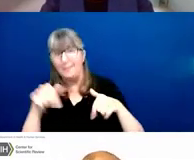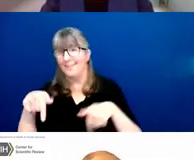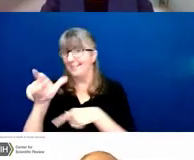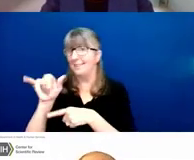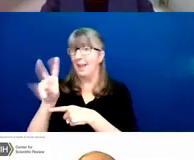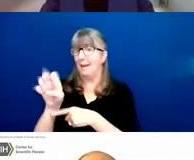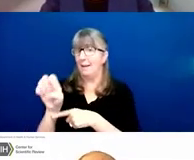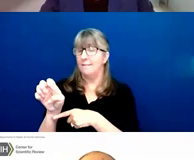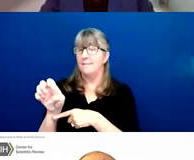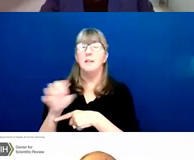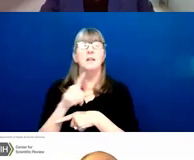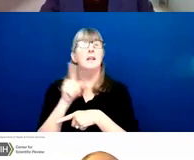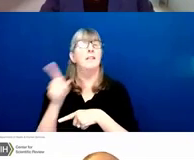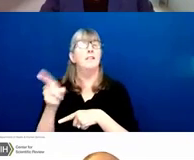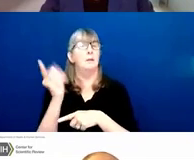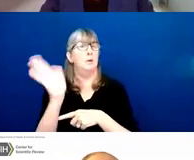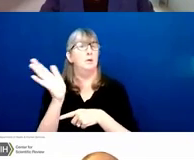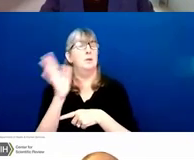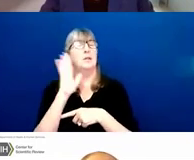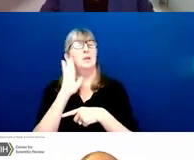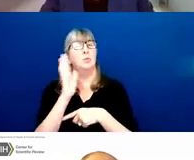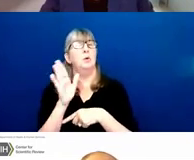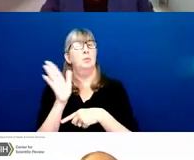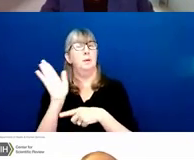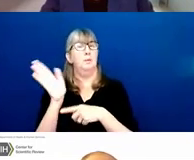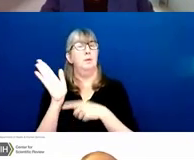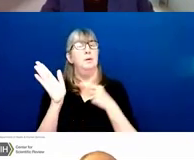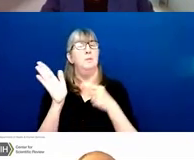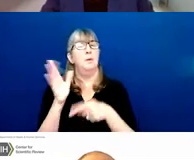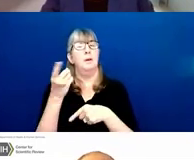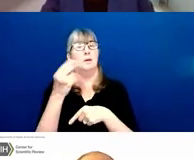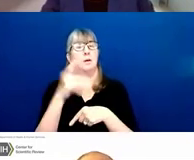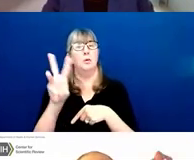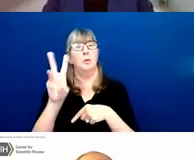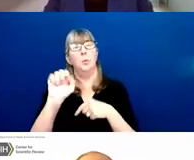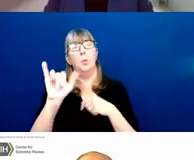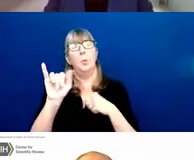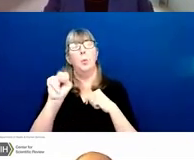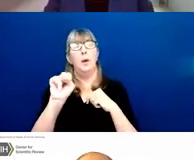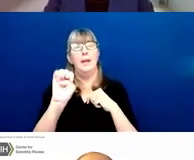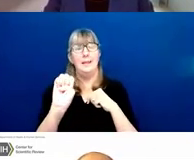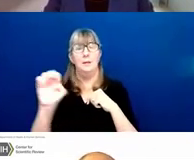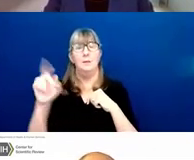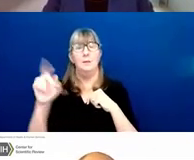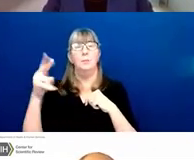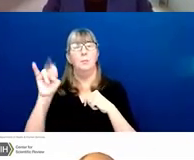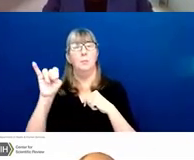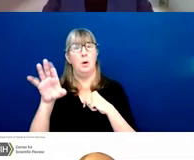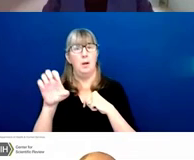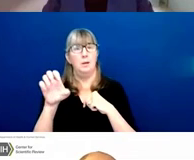and that presentation will be given by Dr. Duane Price, who is the acting director of DRR.